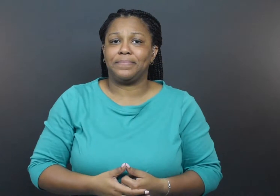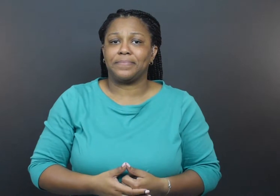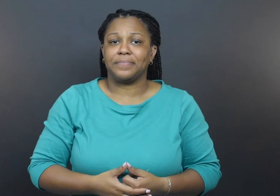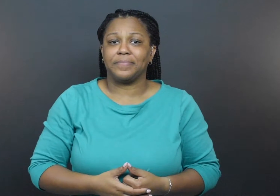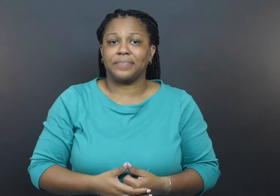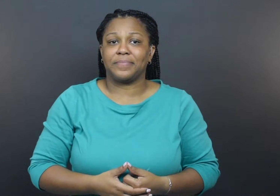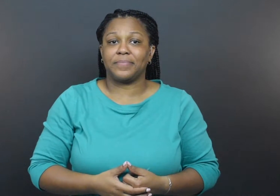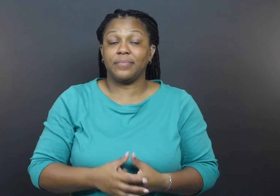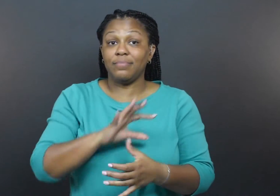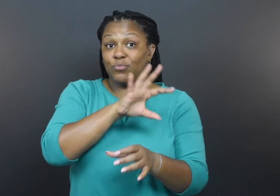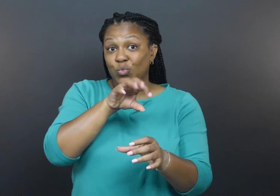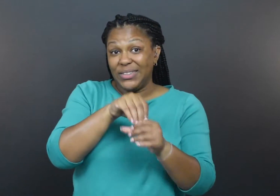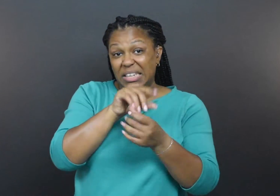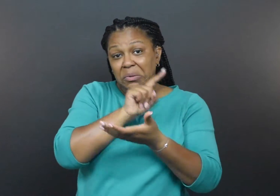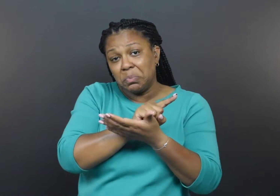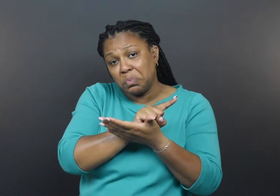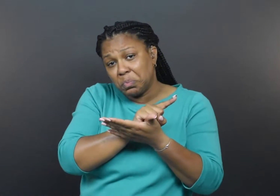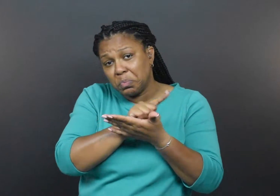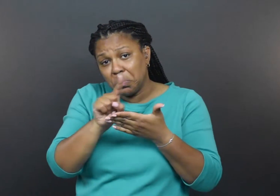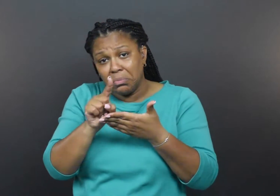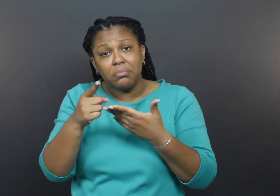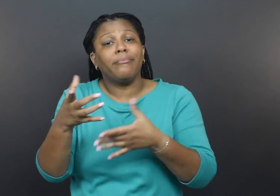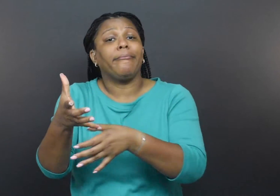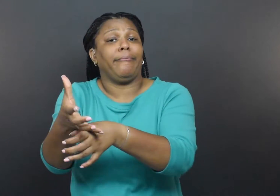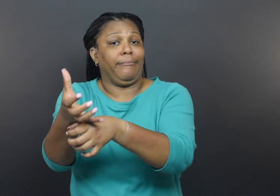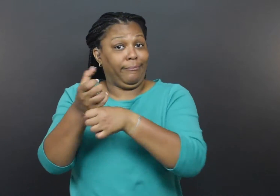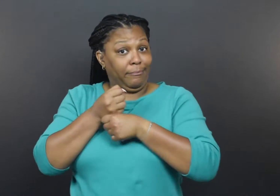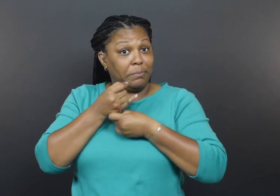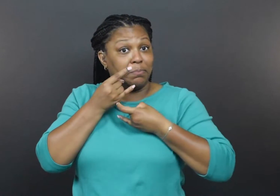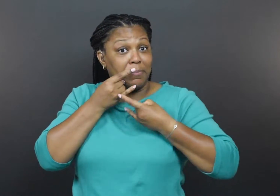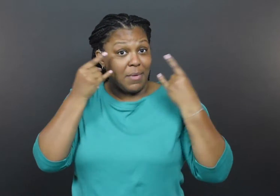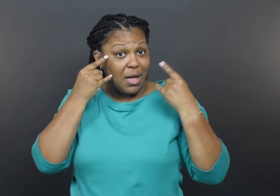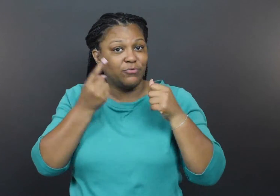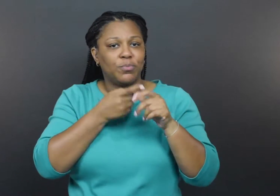Within a week of obtaining the masks from Department of Human Services,